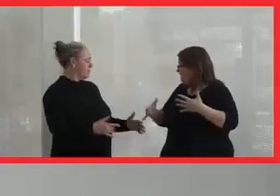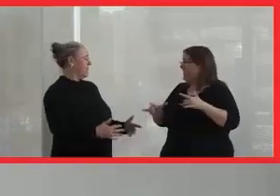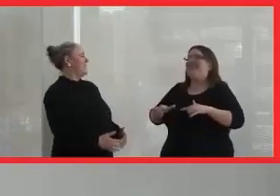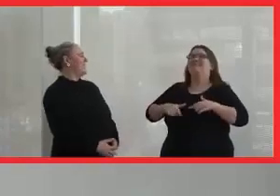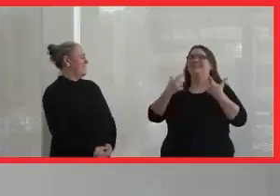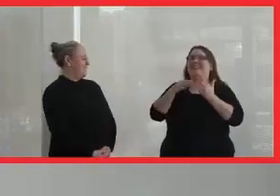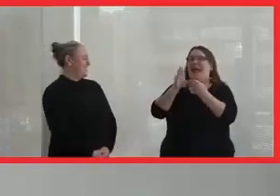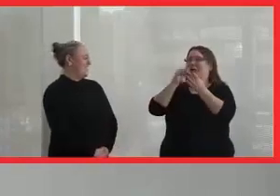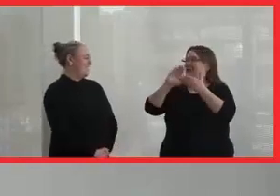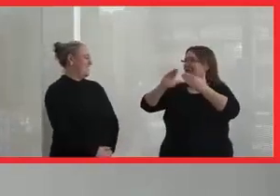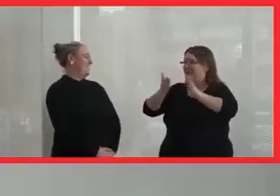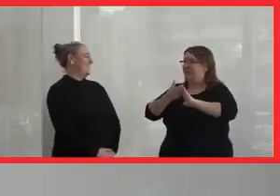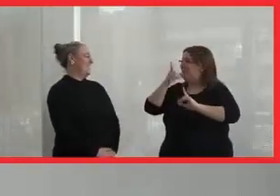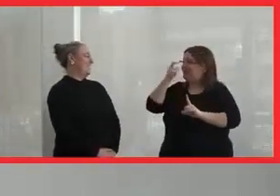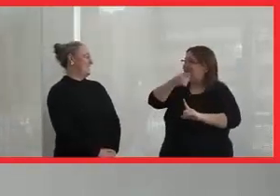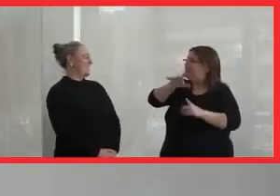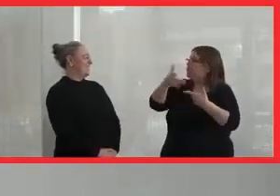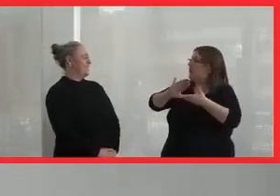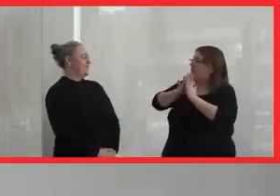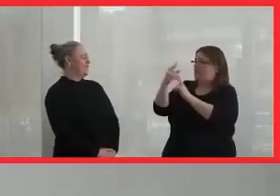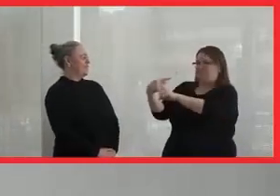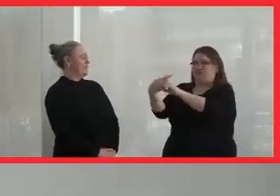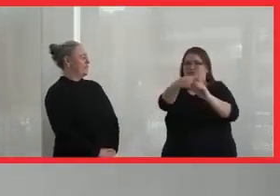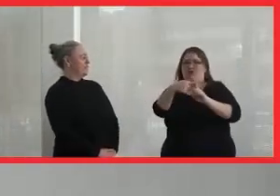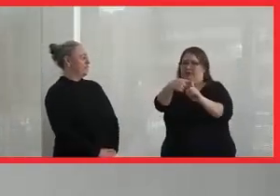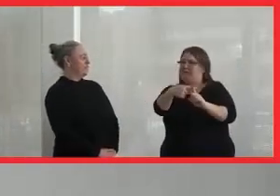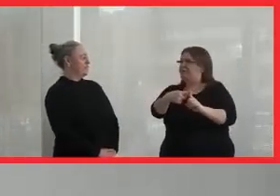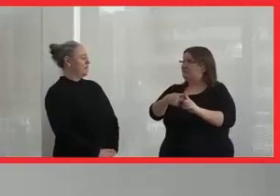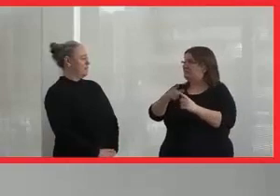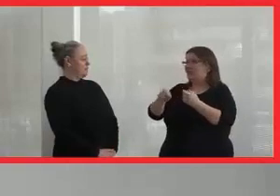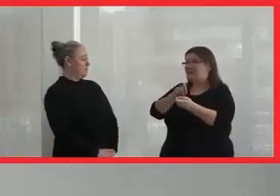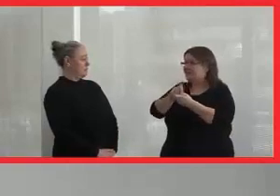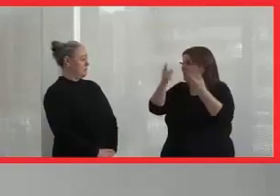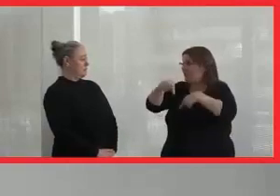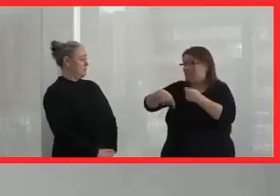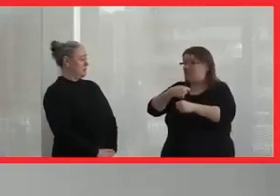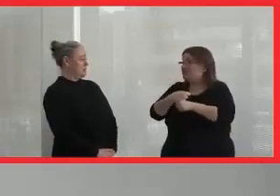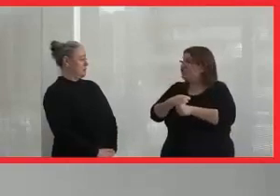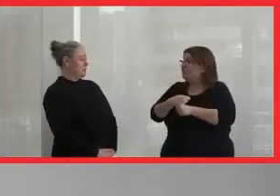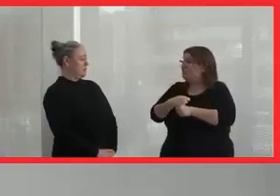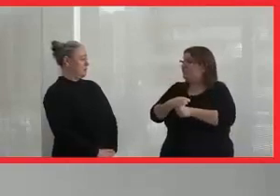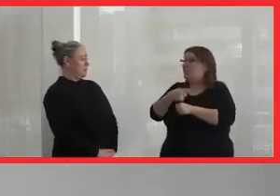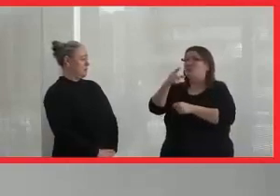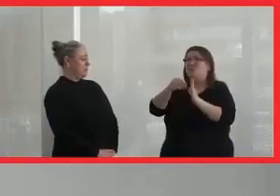community because they didn't want them to become targets. And that's exactly what happened this year, they became targets.